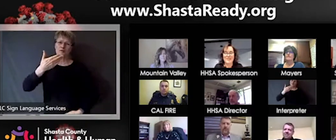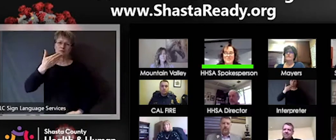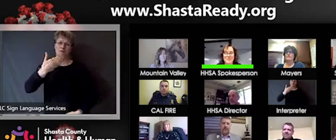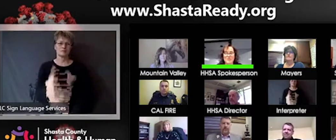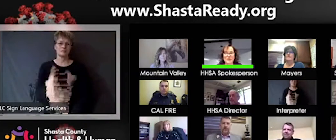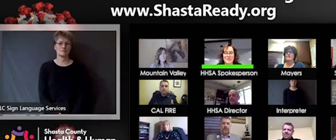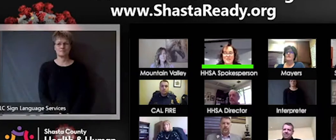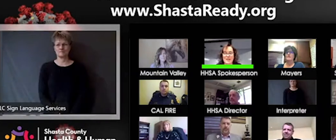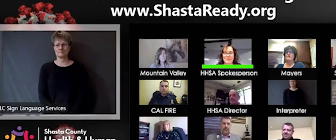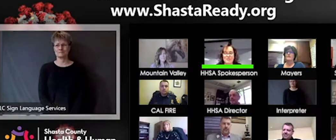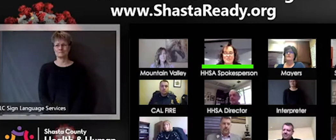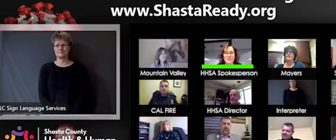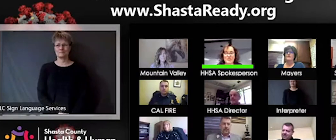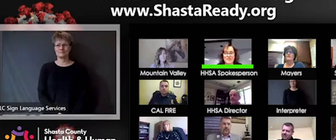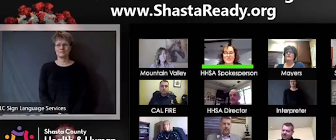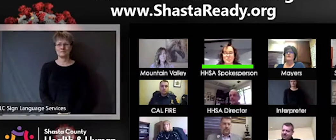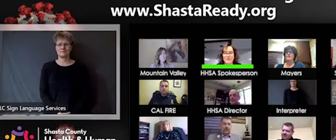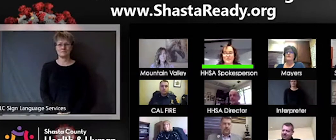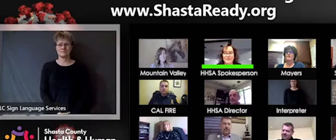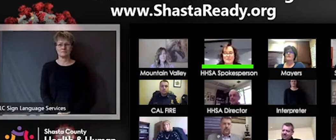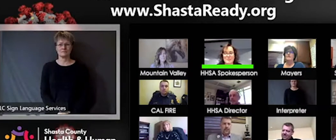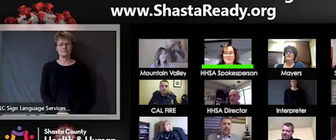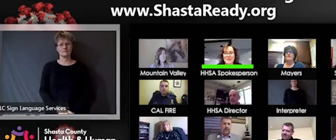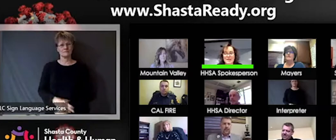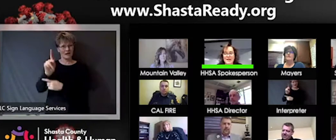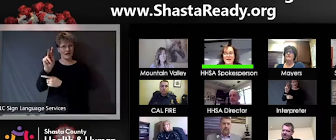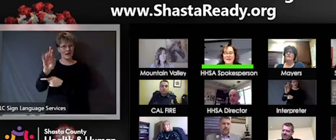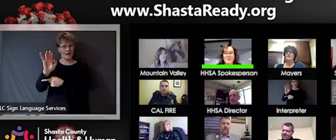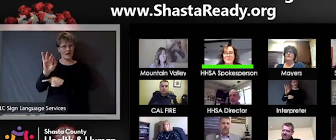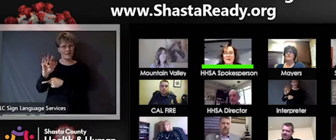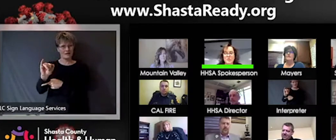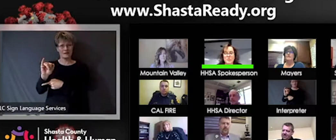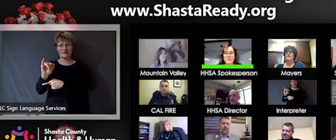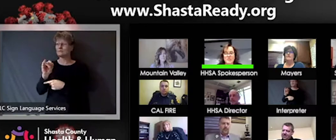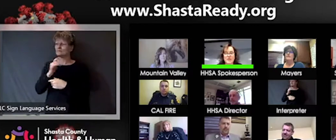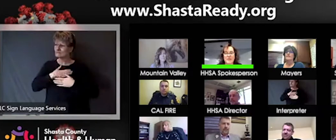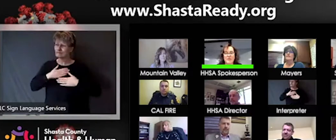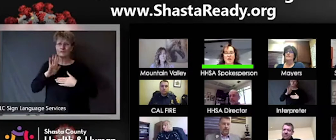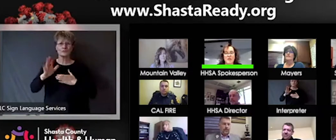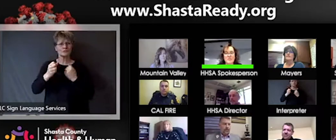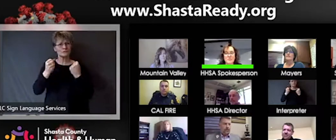Thank you. We appreciate your strong and supportive leadership. I'm going to have